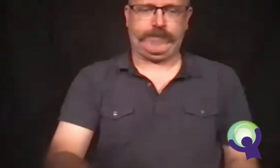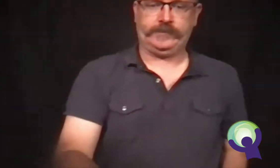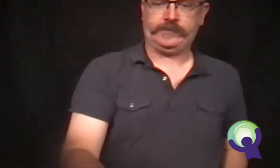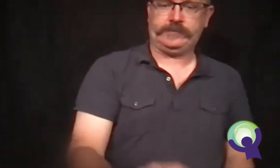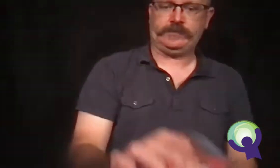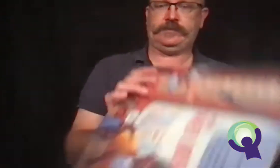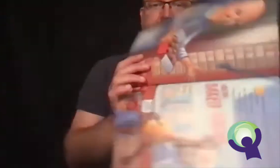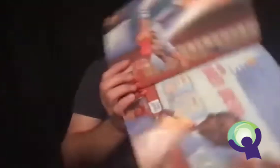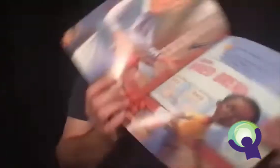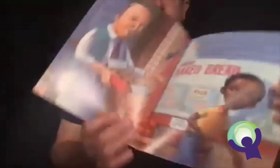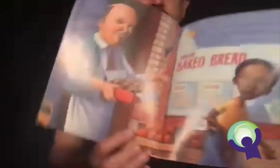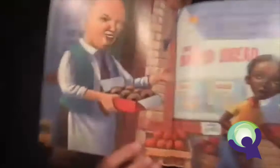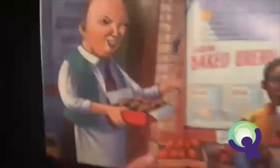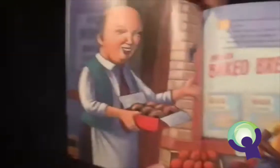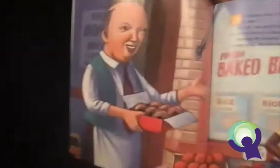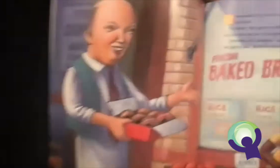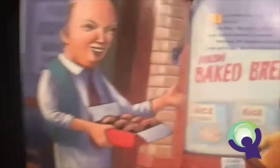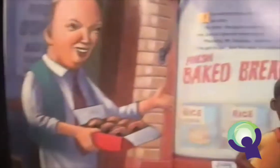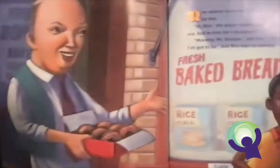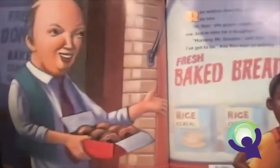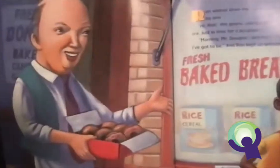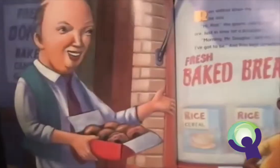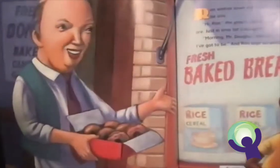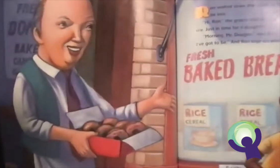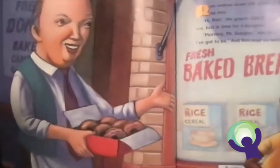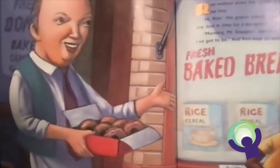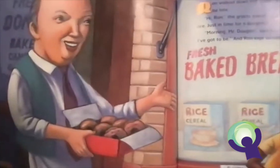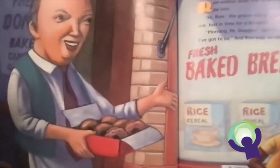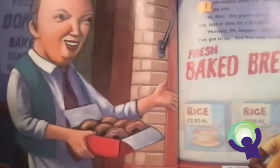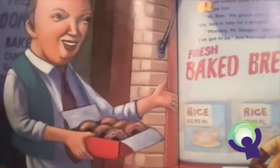"Thank you, but there's someplace I've got to be." And Ron kept on walking.